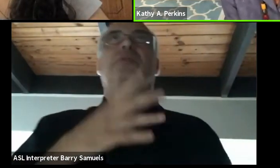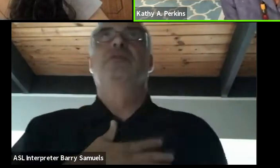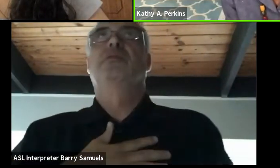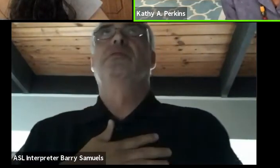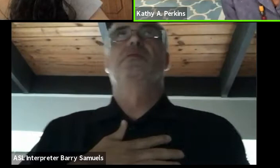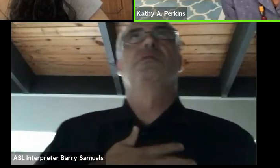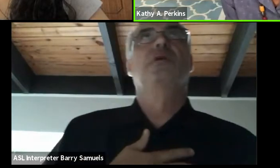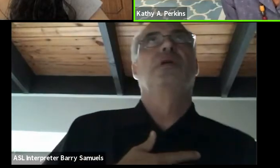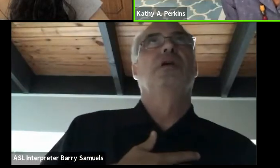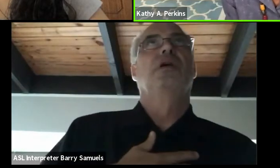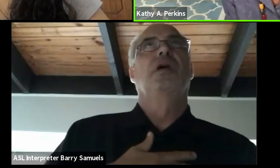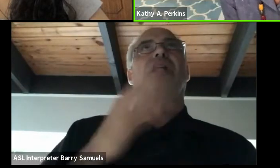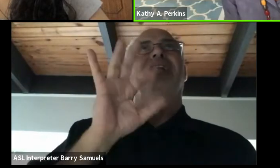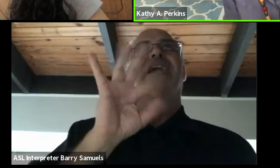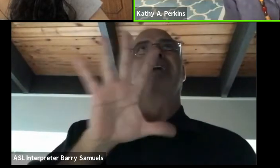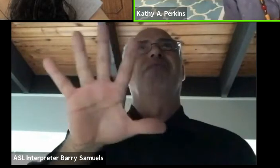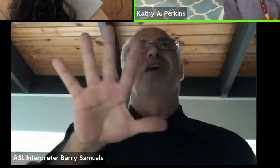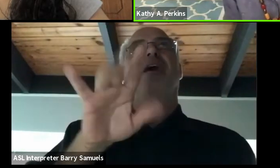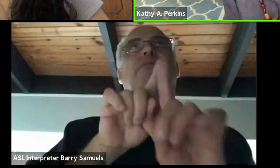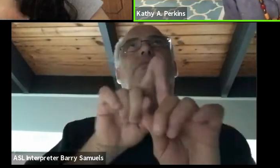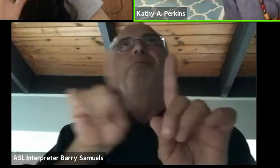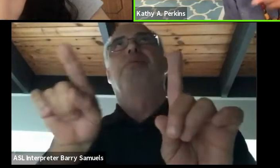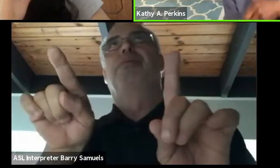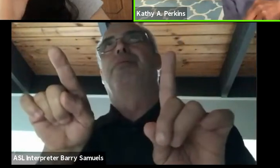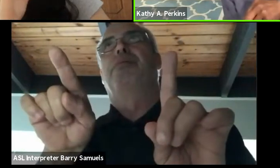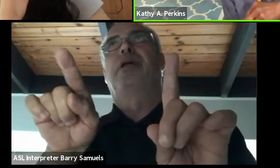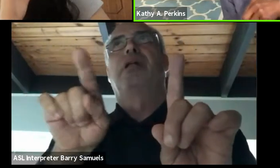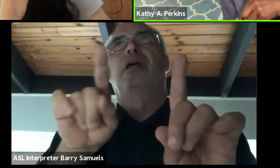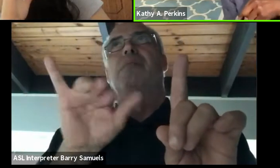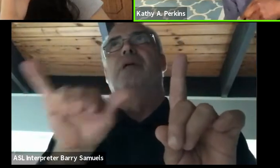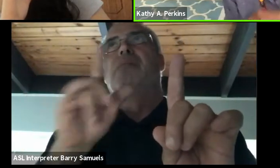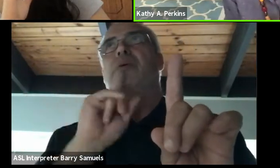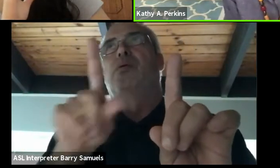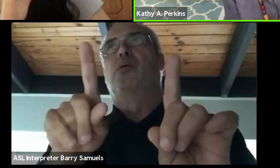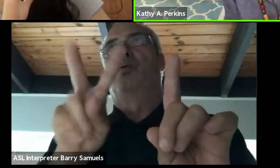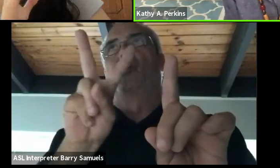from '95, that came out in 2009, I think.